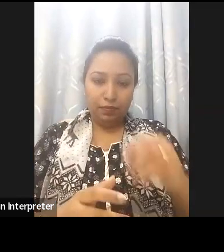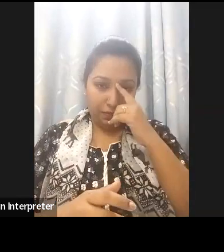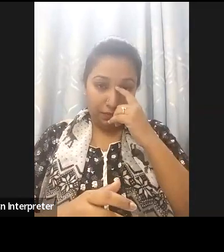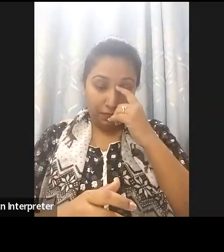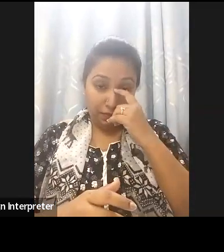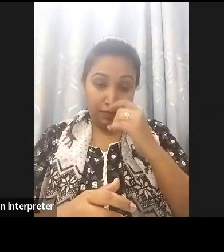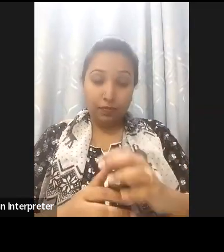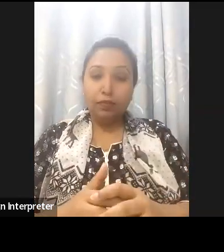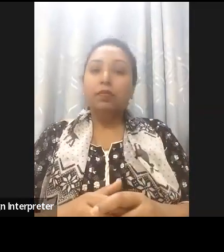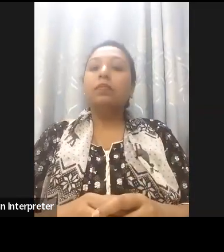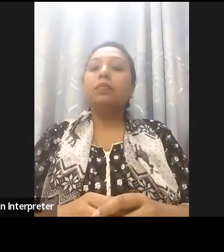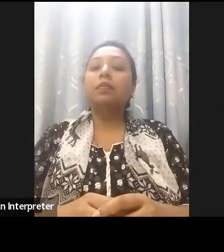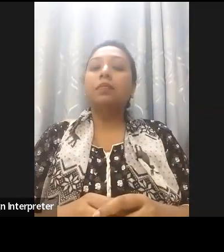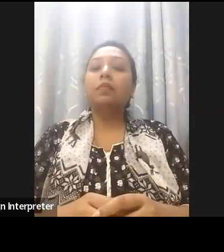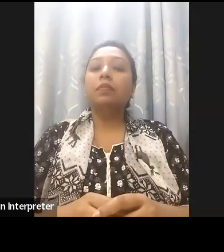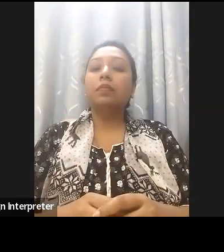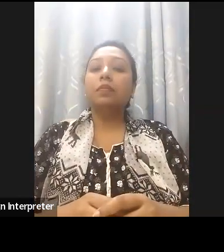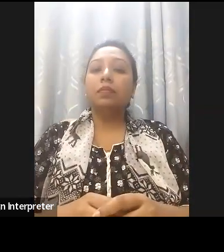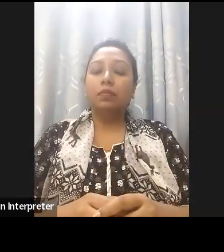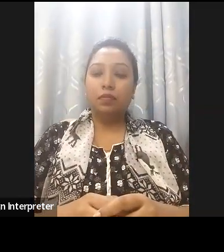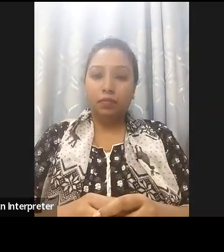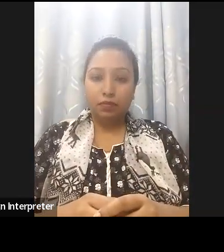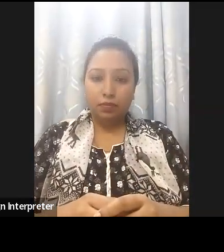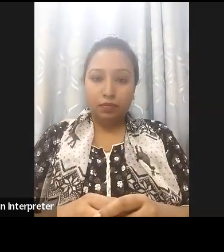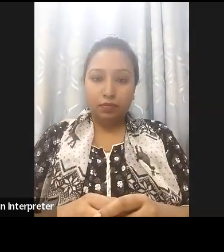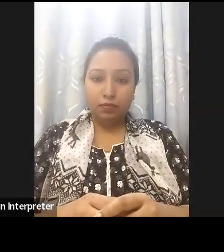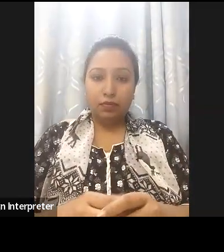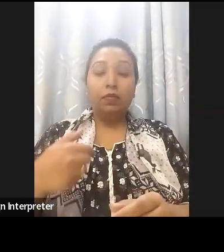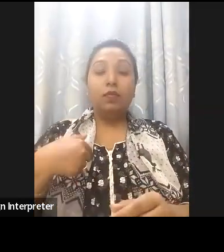collaboration as we embark on a journey of working together to create a more inclusive future.